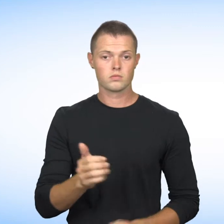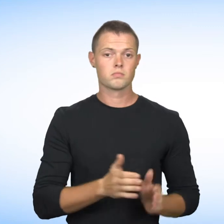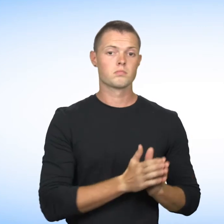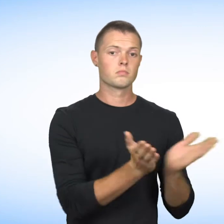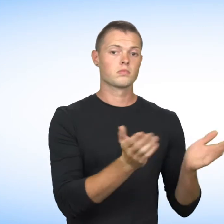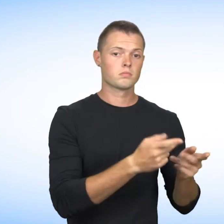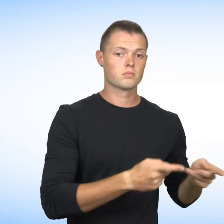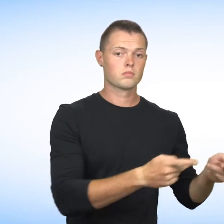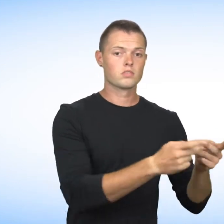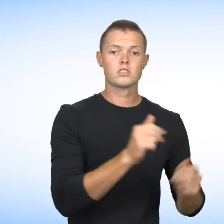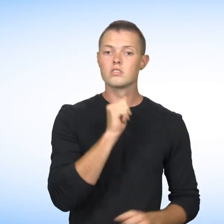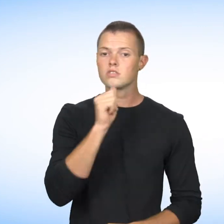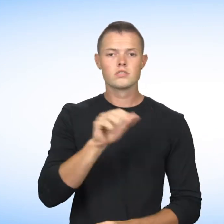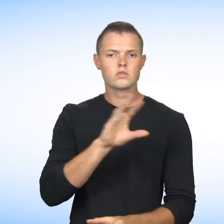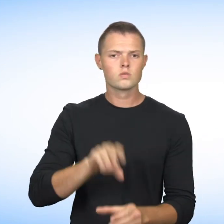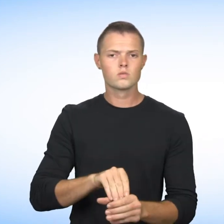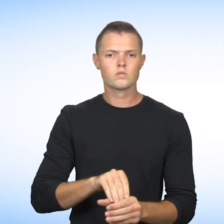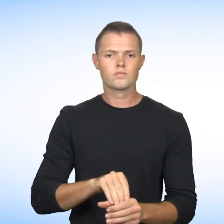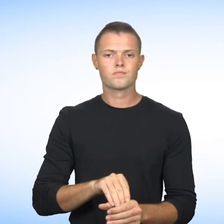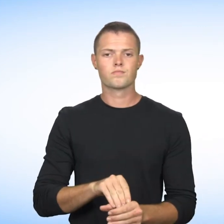transport and public places do not include